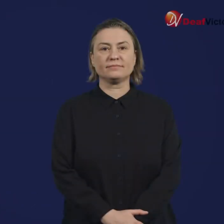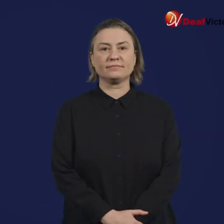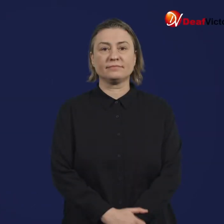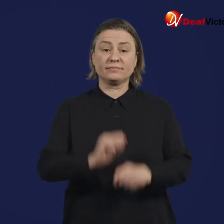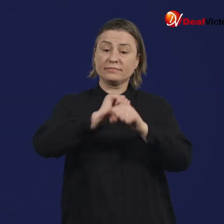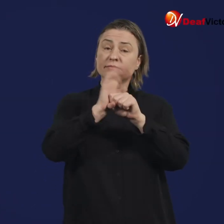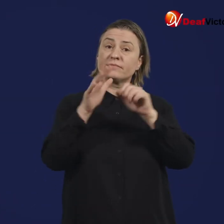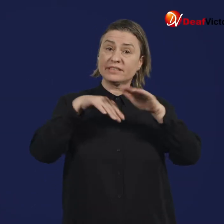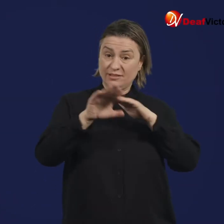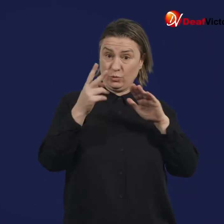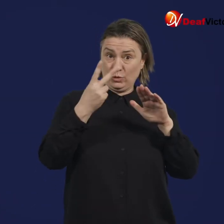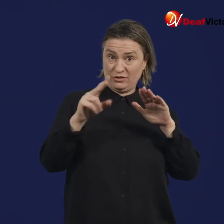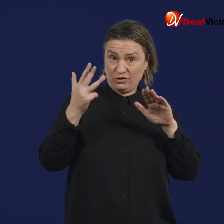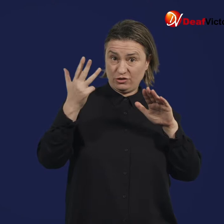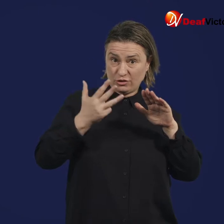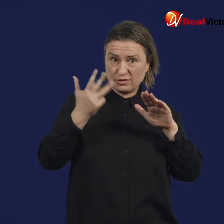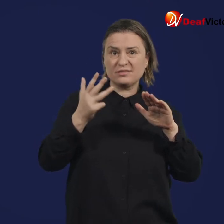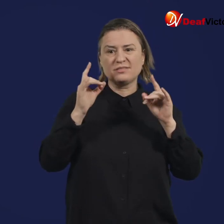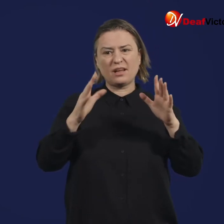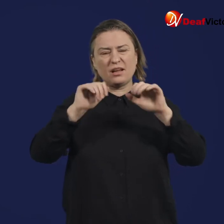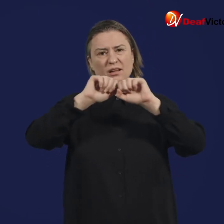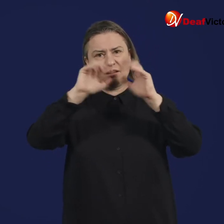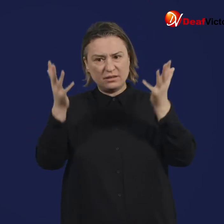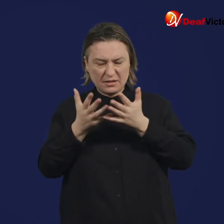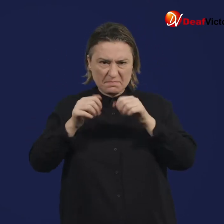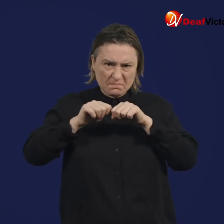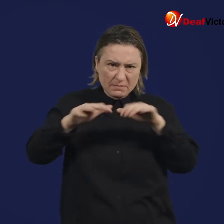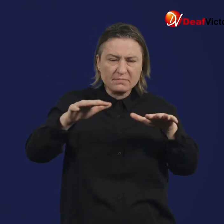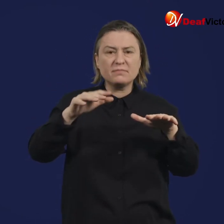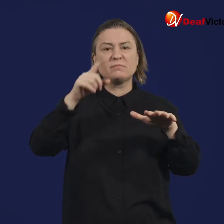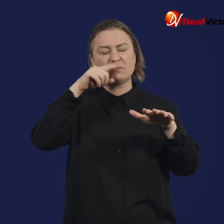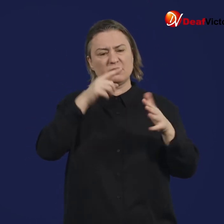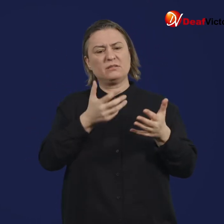In 2019 the ongoing global pandemic of the coronavirus COVID-19 commenced.